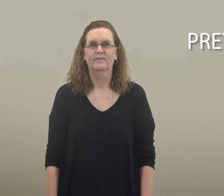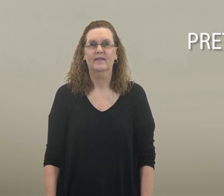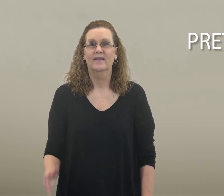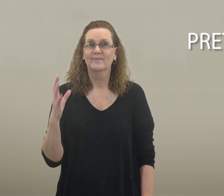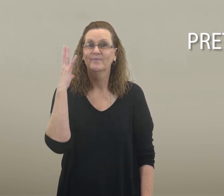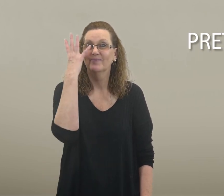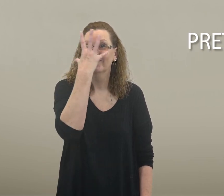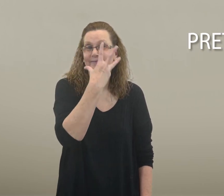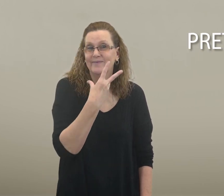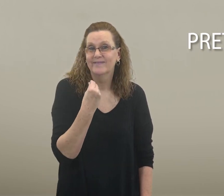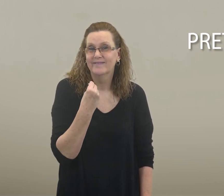pretty